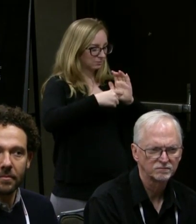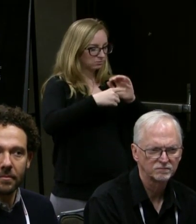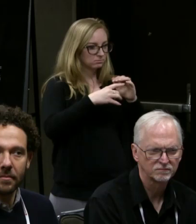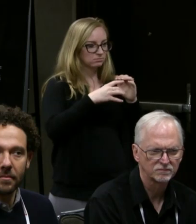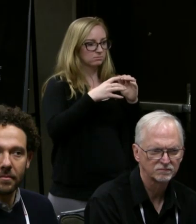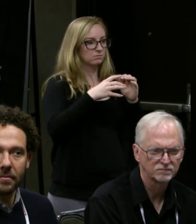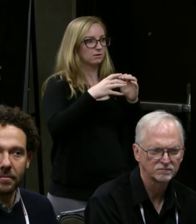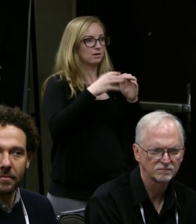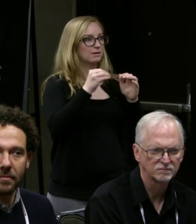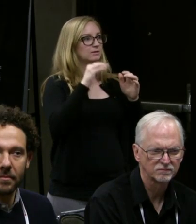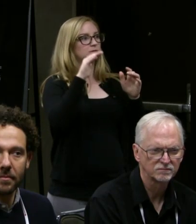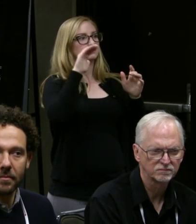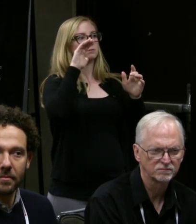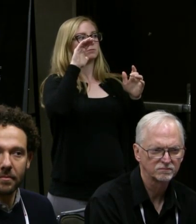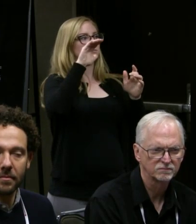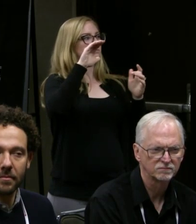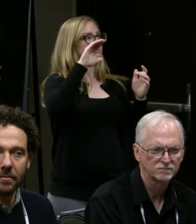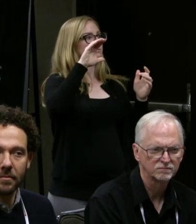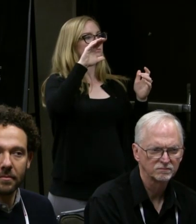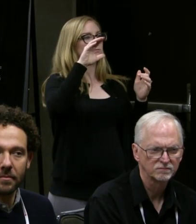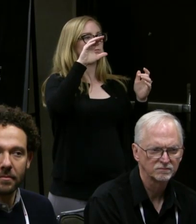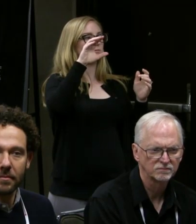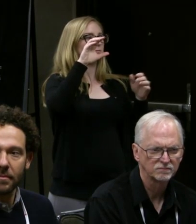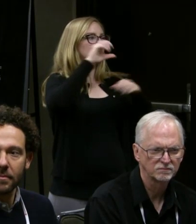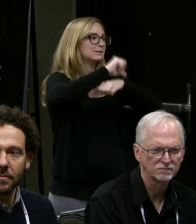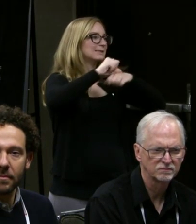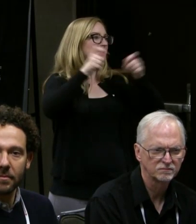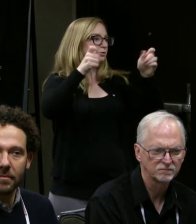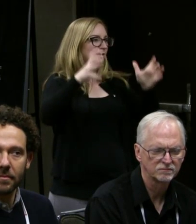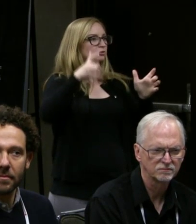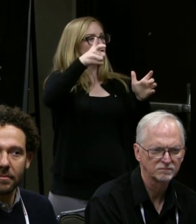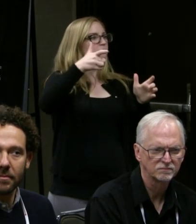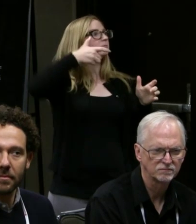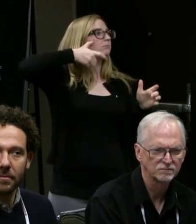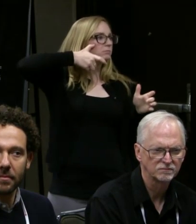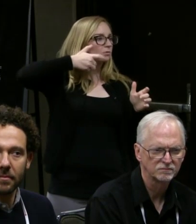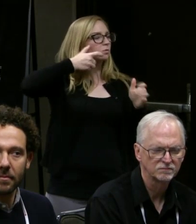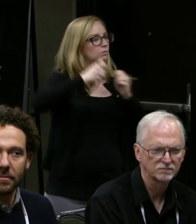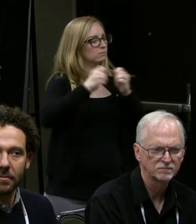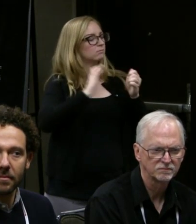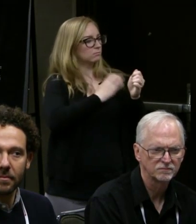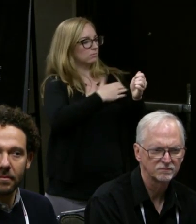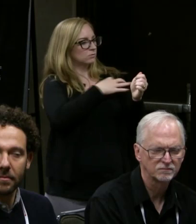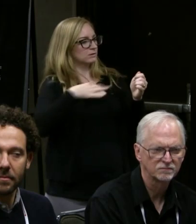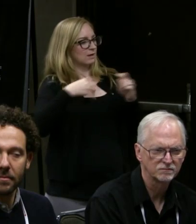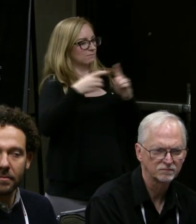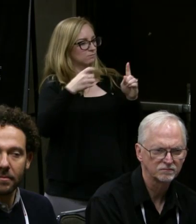a stage manager who was hearing so she was on headset with our union staff but she was also signing,